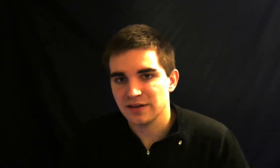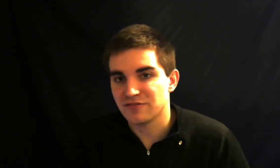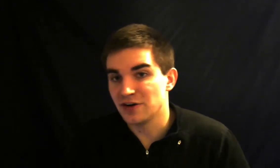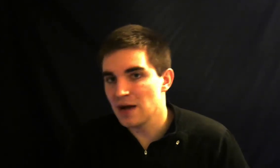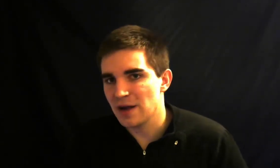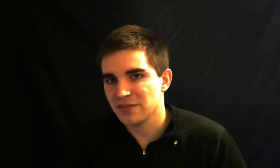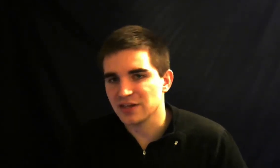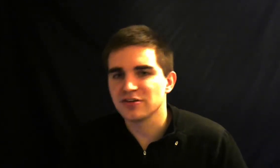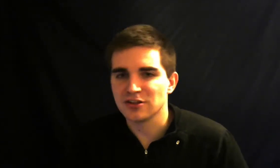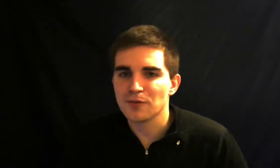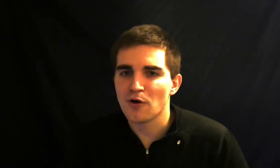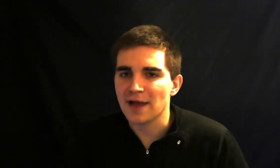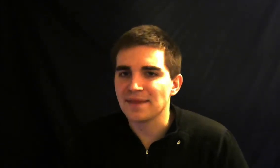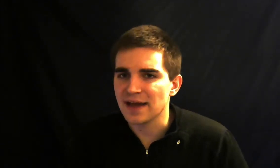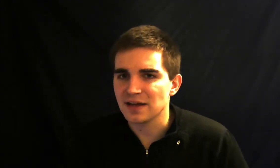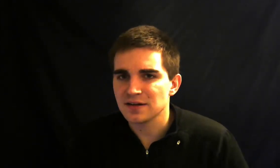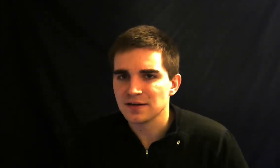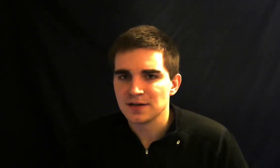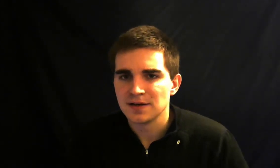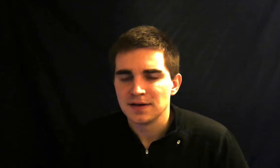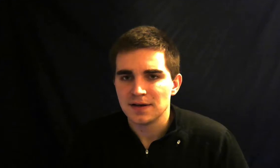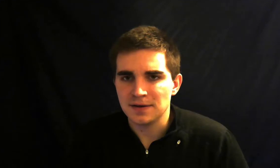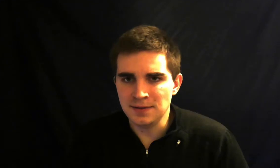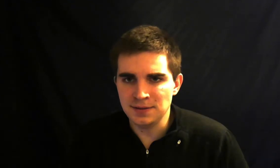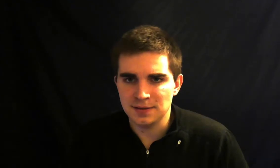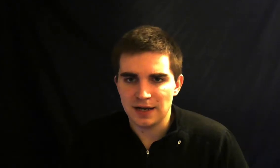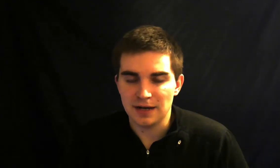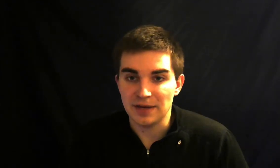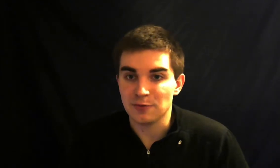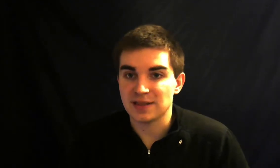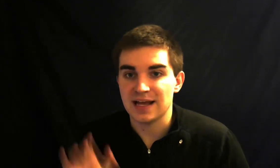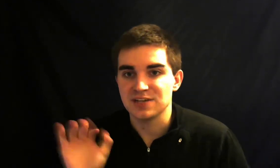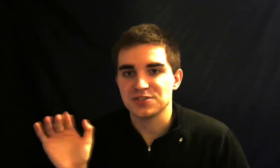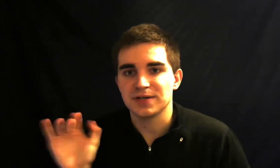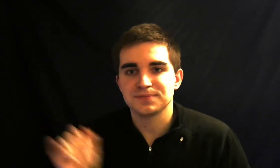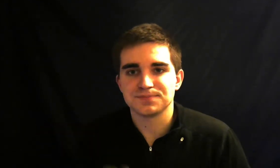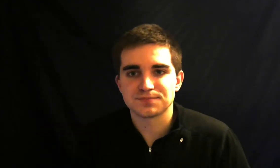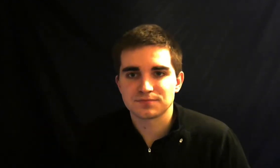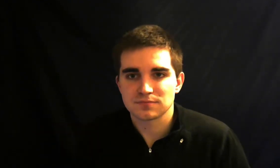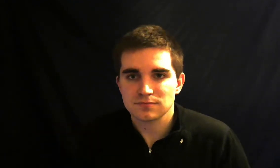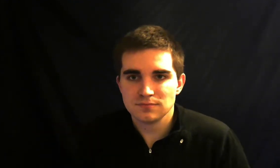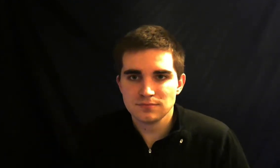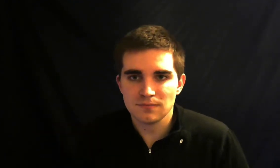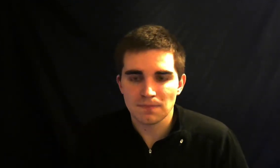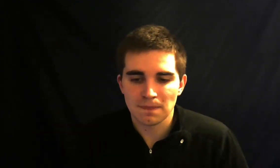they're not mouthing you can look more at the hand and what the hand is doing